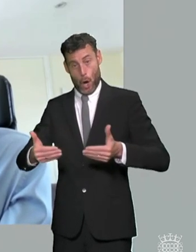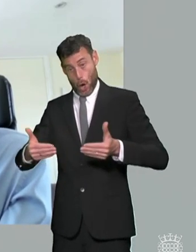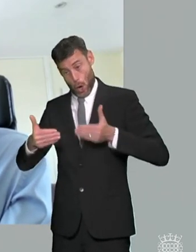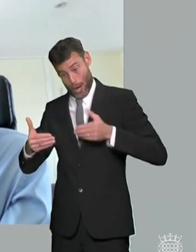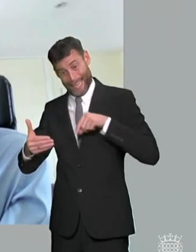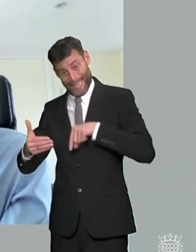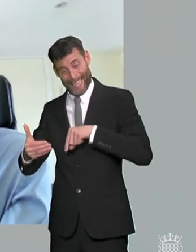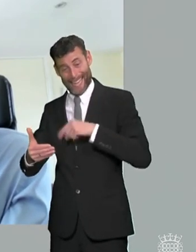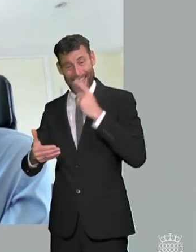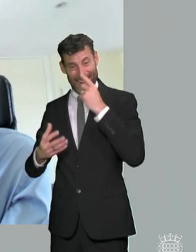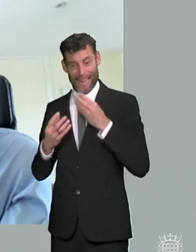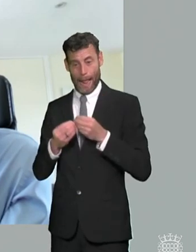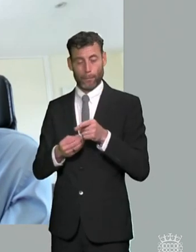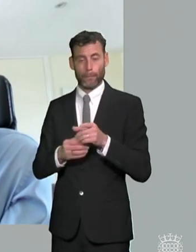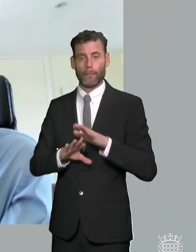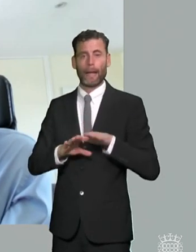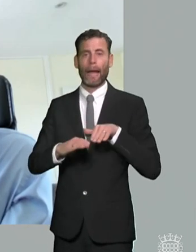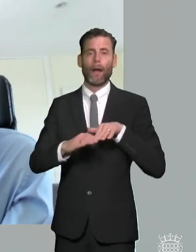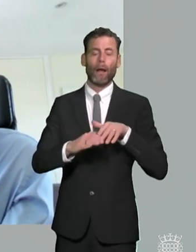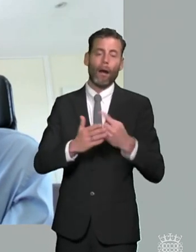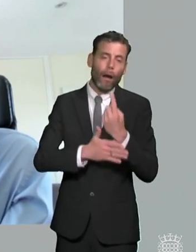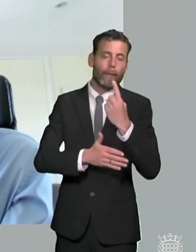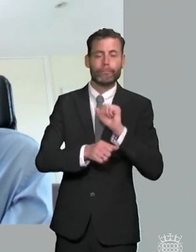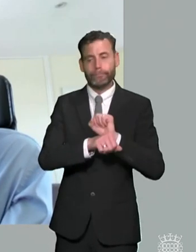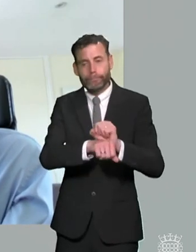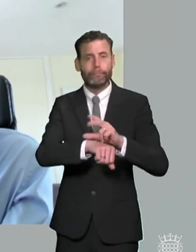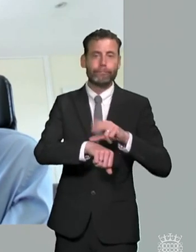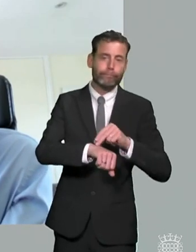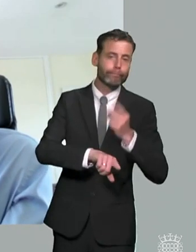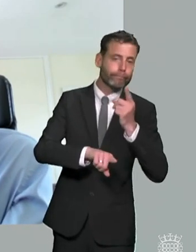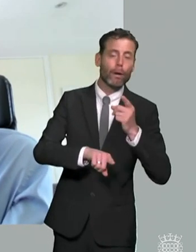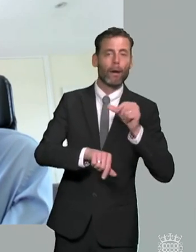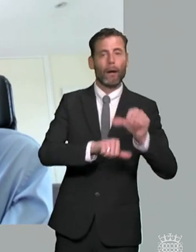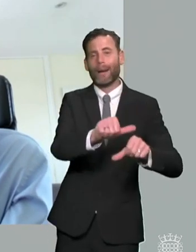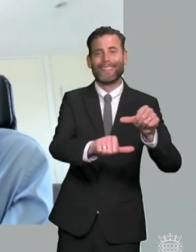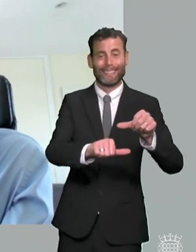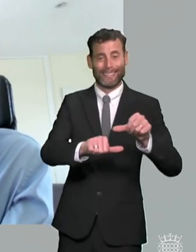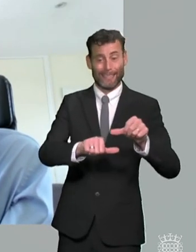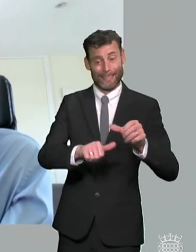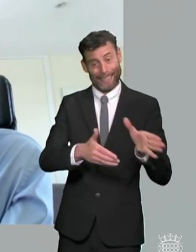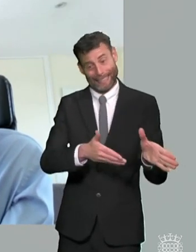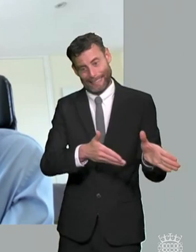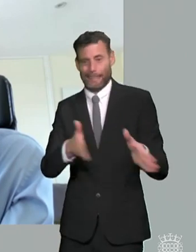long advocated this idea of key working for the most vulnerable families and the most vulnerable